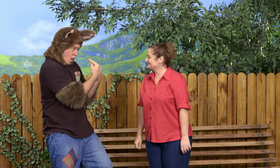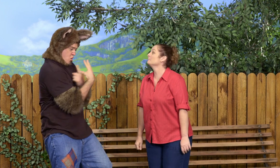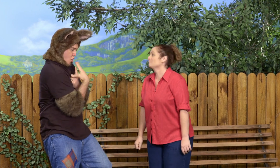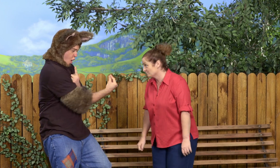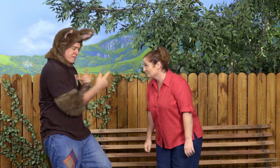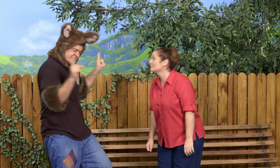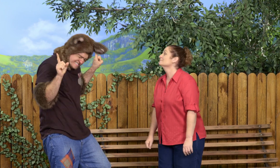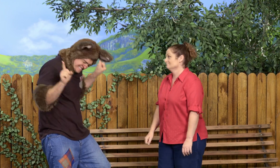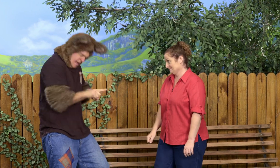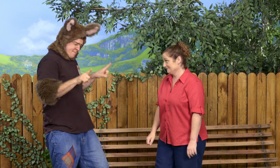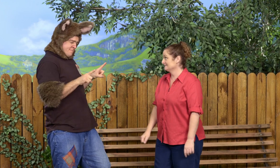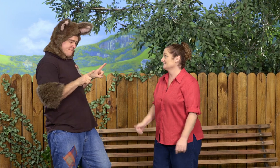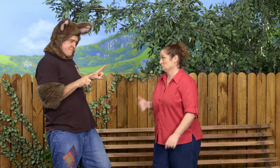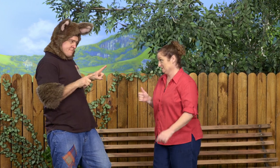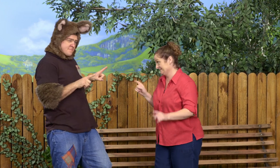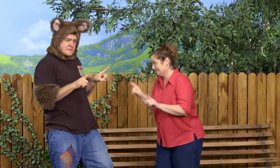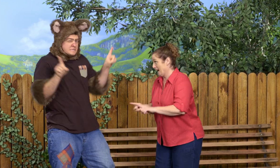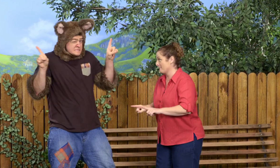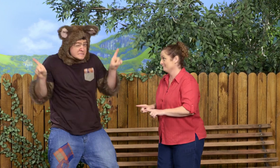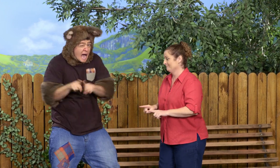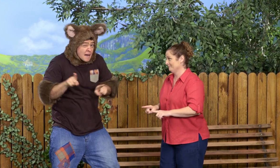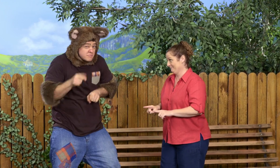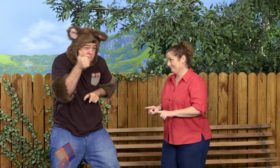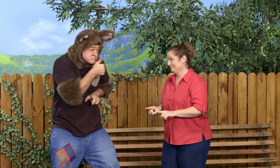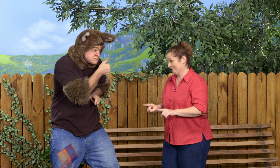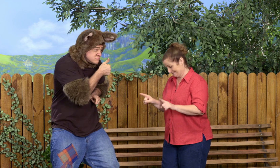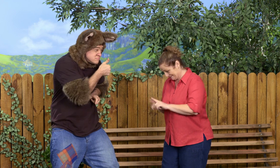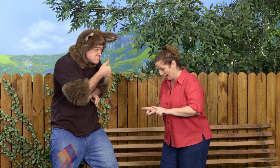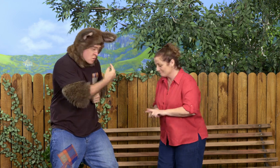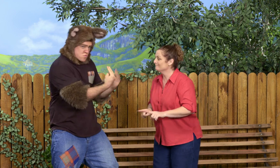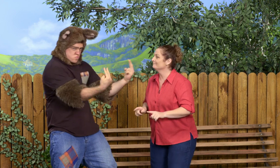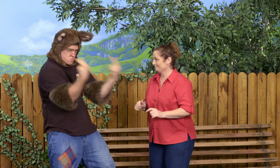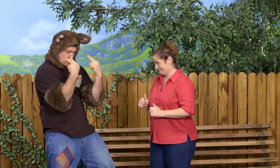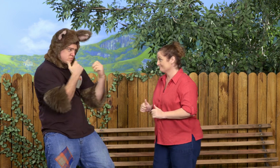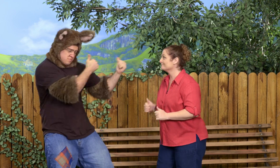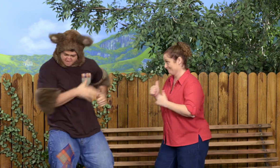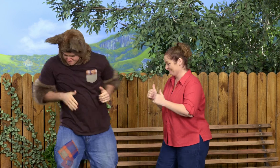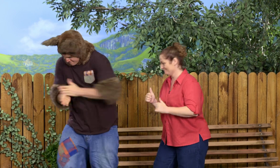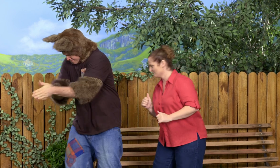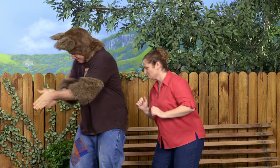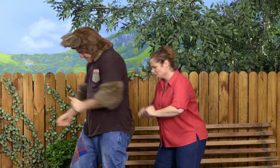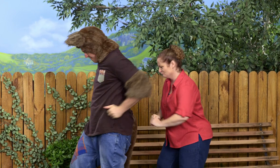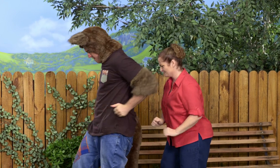You must do as I do. Exactly. Exactly the same, OK? Mm-hm. Watch me.